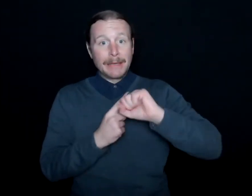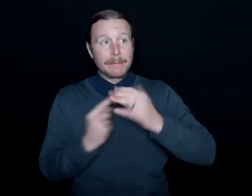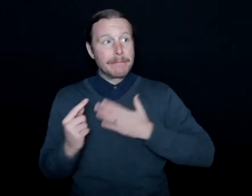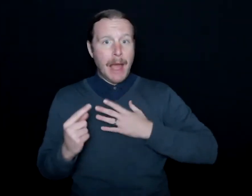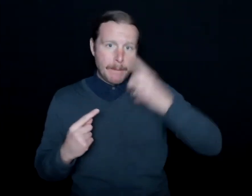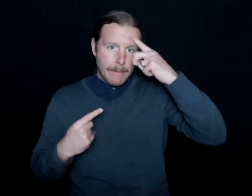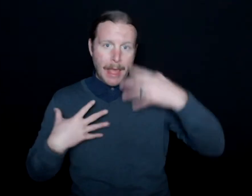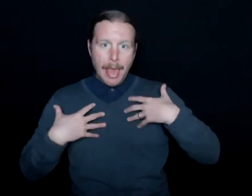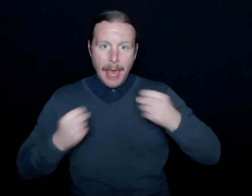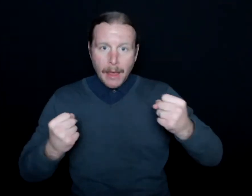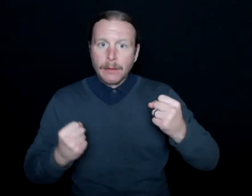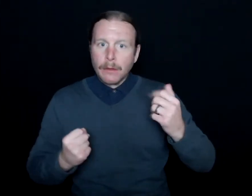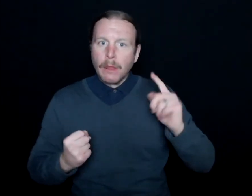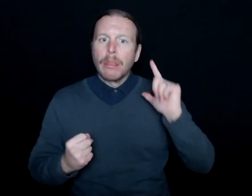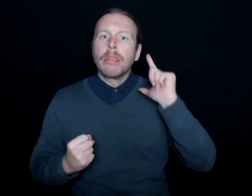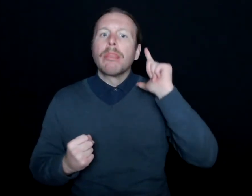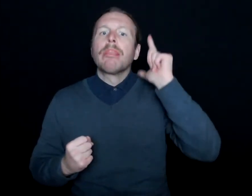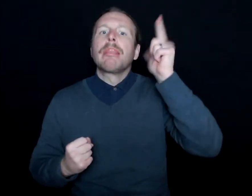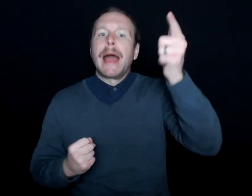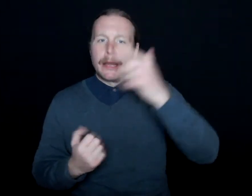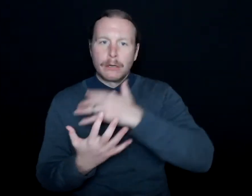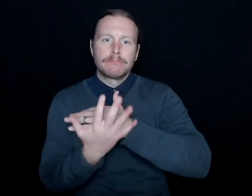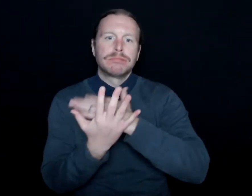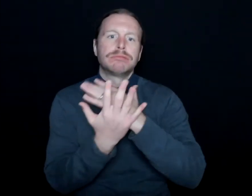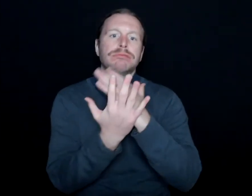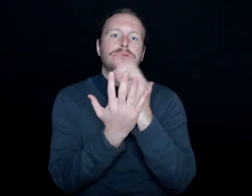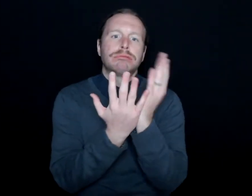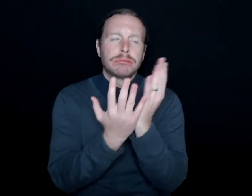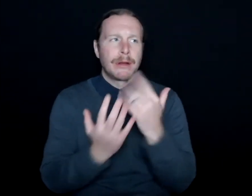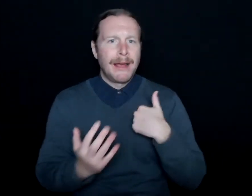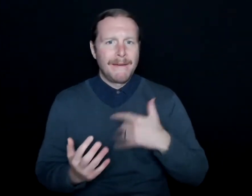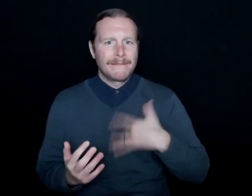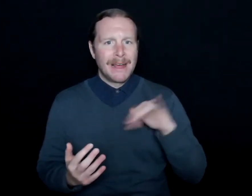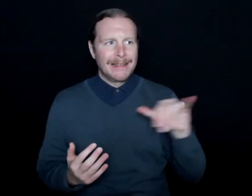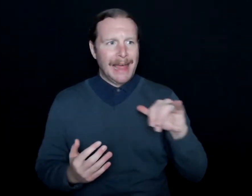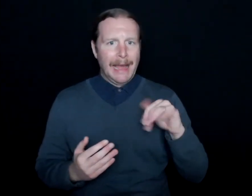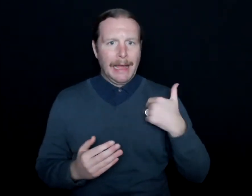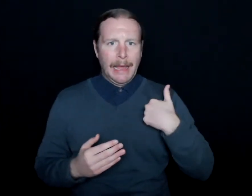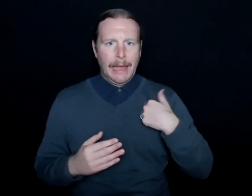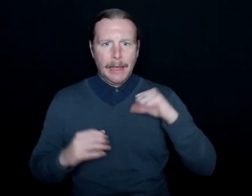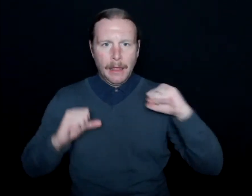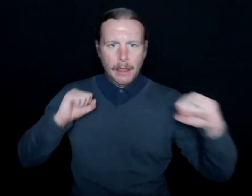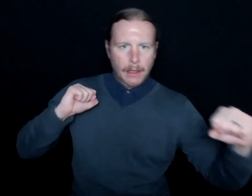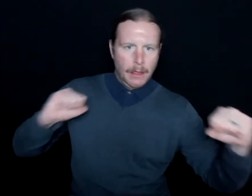as I grew up. And I always felt like I was in between both worlds.